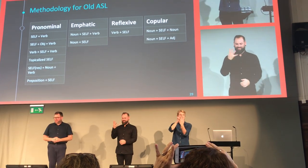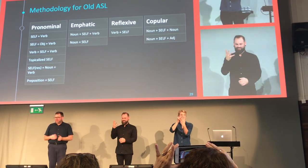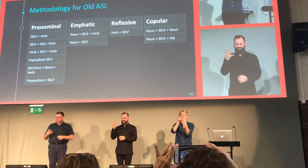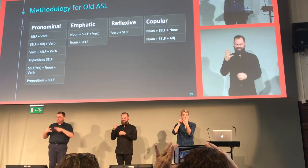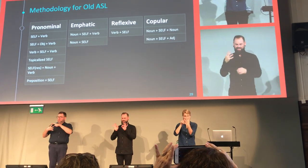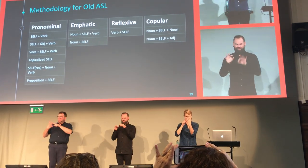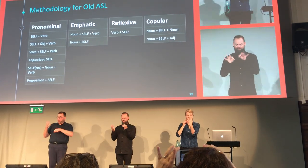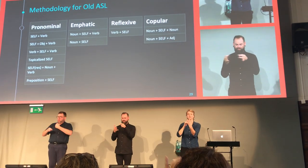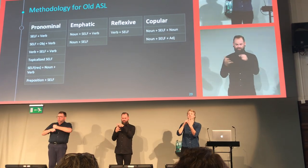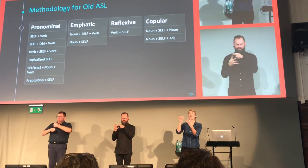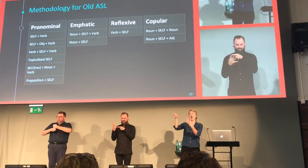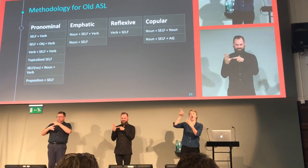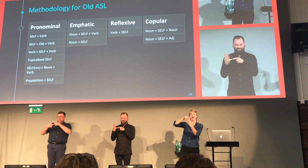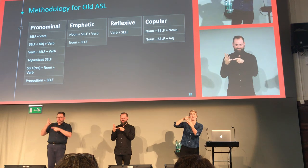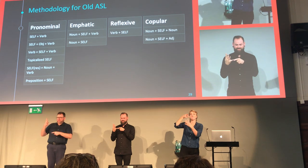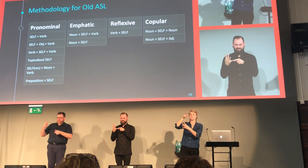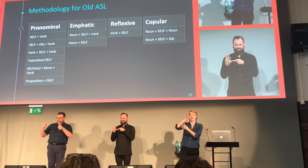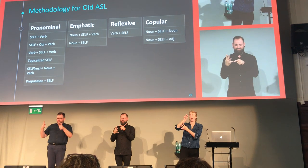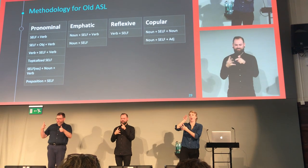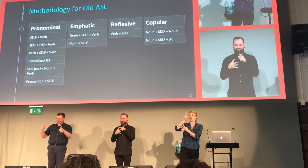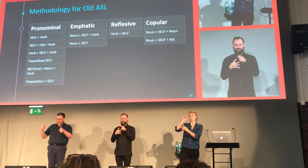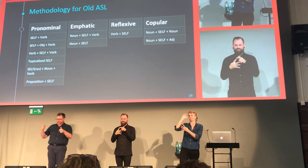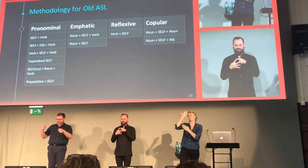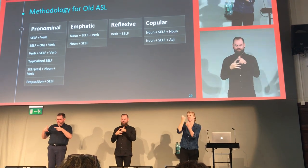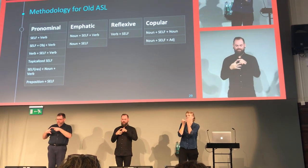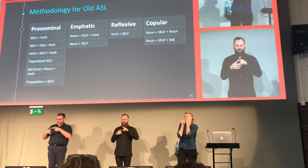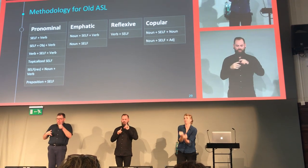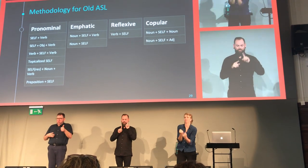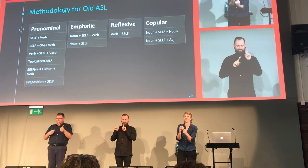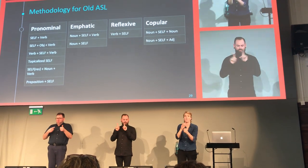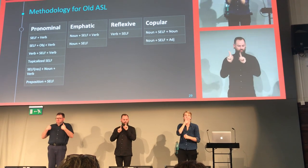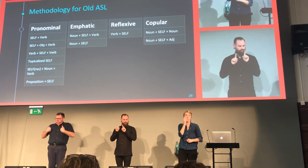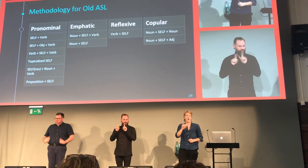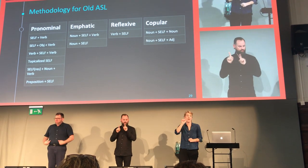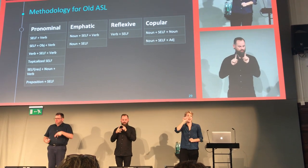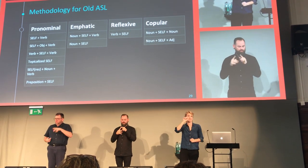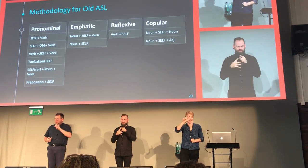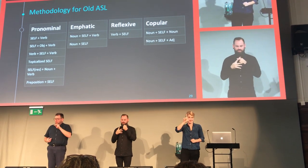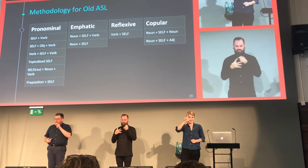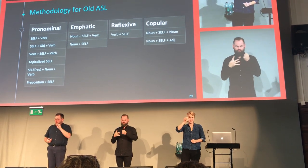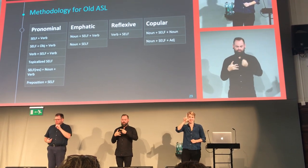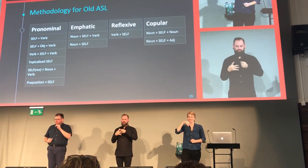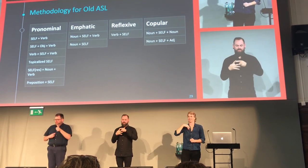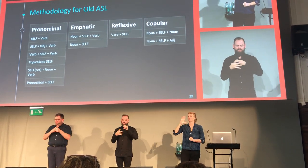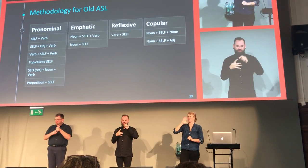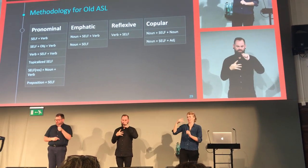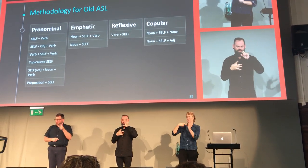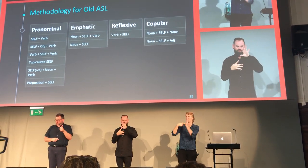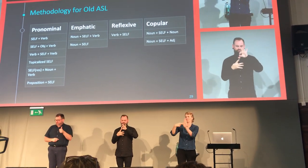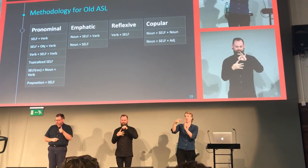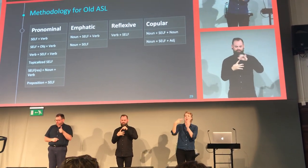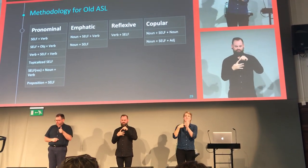I see there were four functions. One was the pronoun, which seemed to be the predominant use